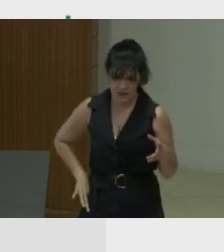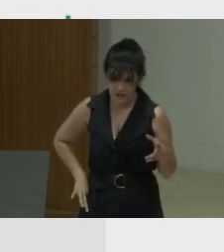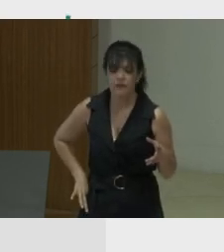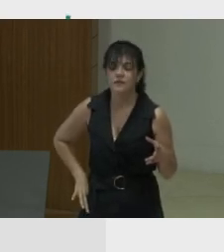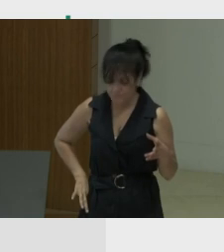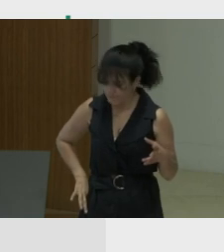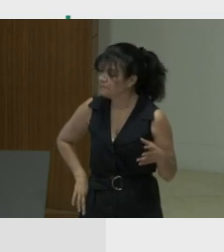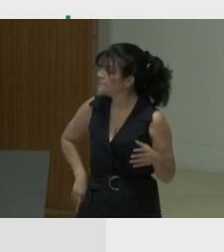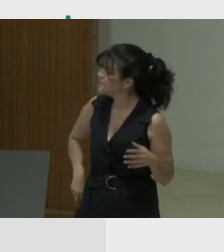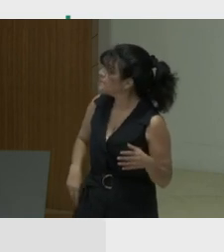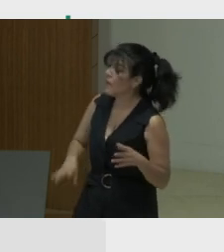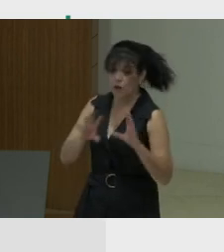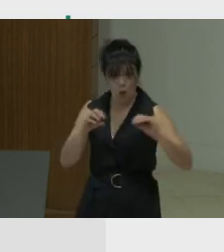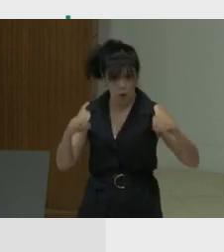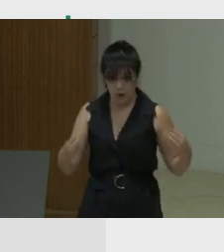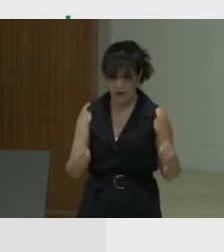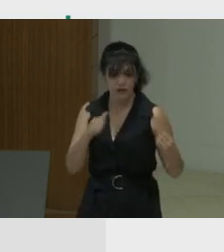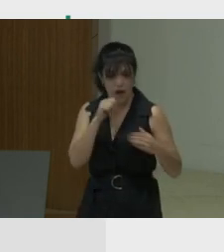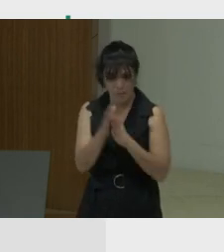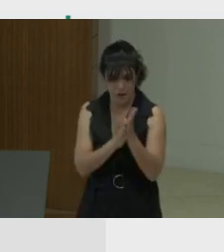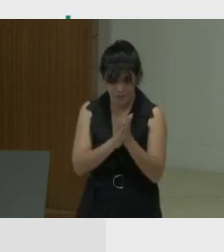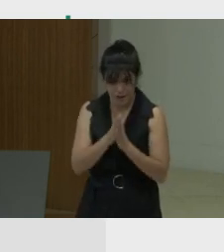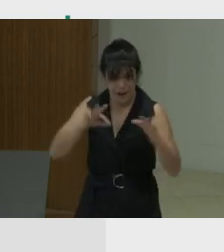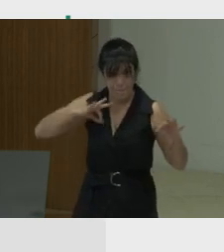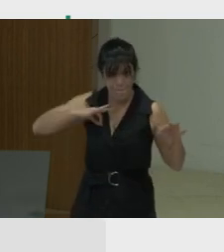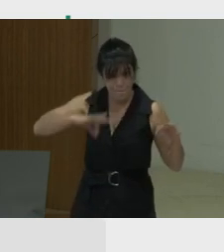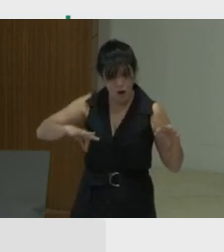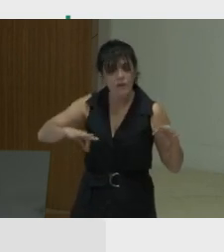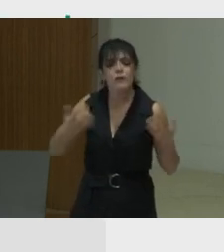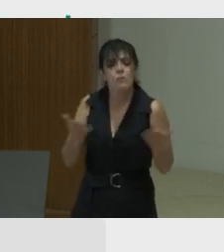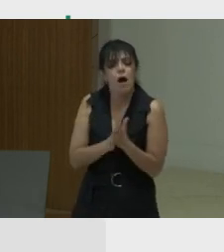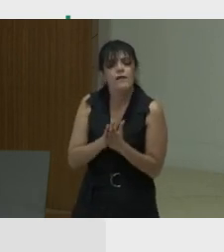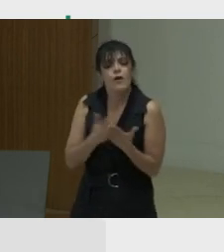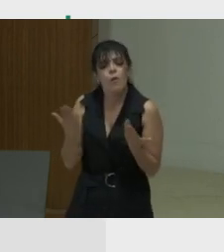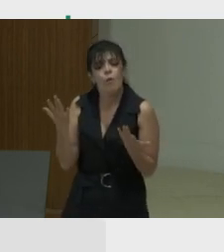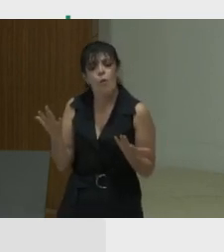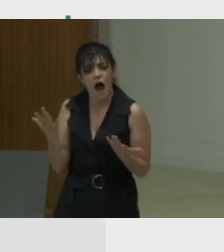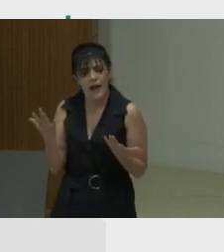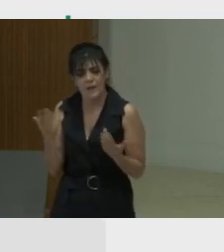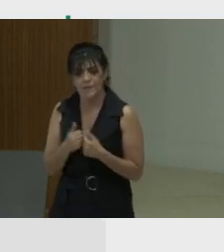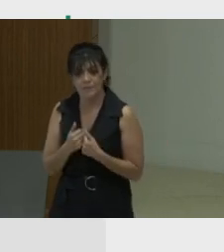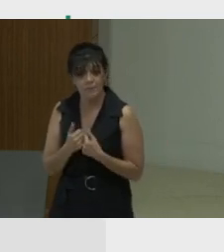So if the organization is not motivated by profits, then what is it motivated by? It is motivated by mission.